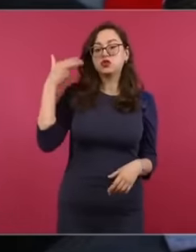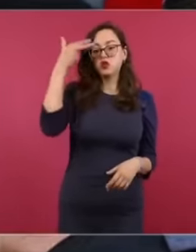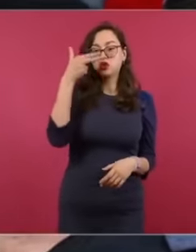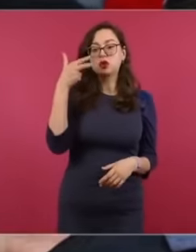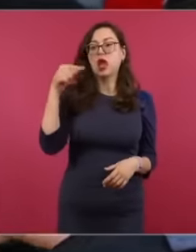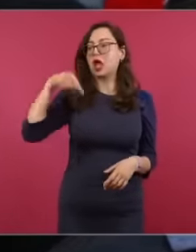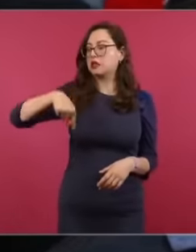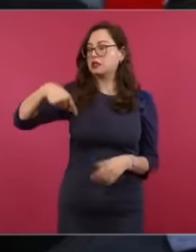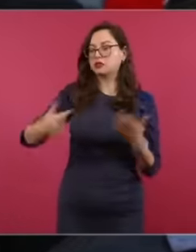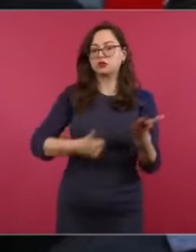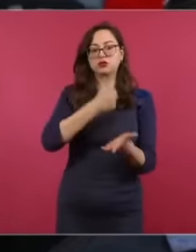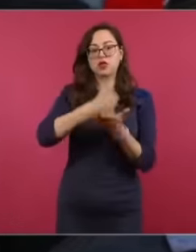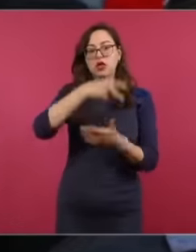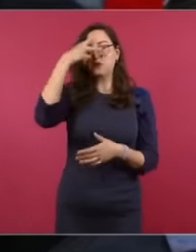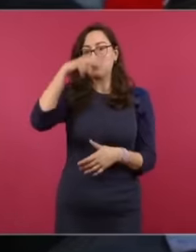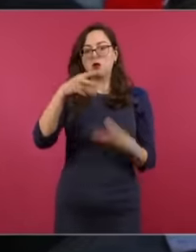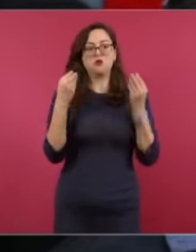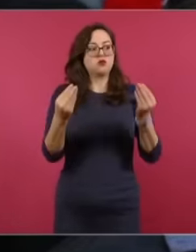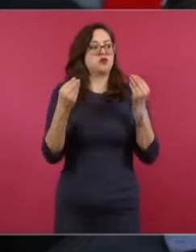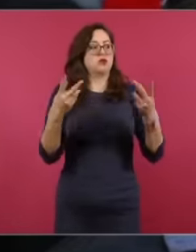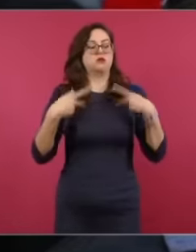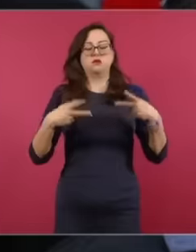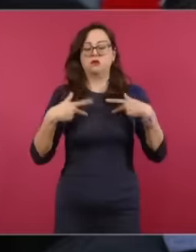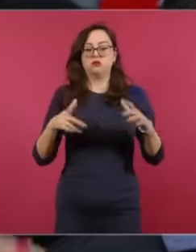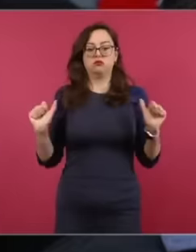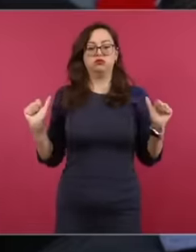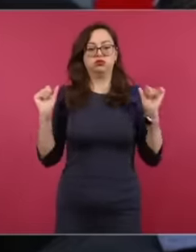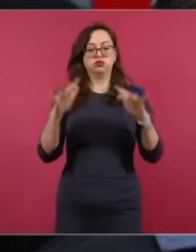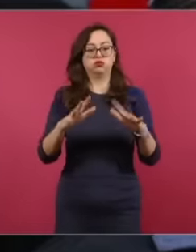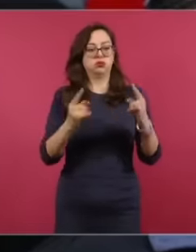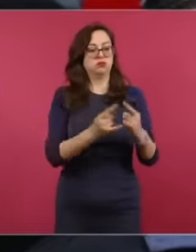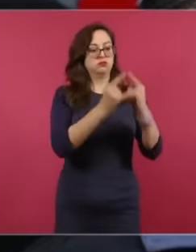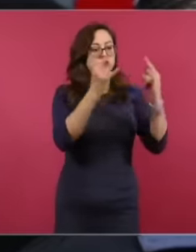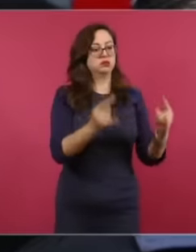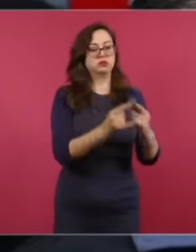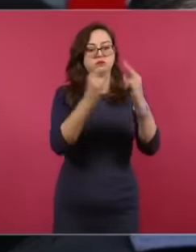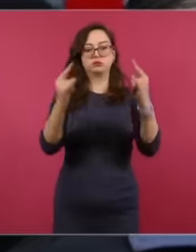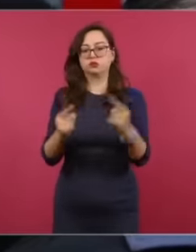in Mexico City have settled in irregular camps and